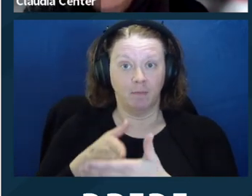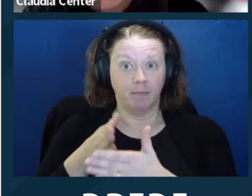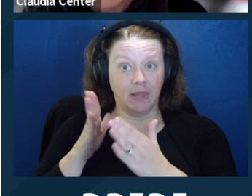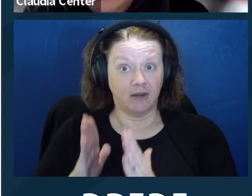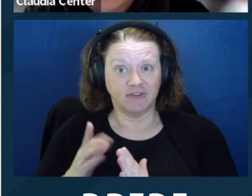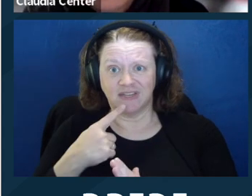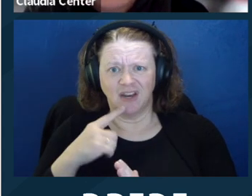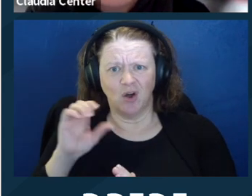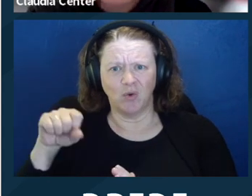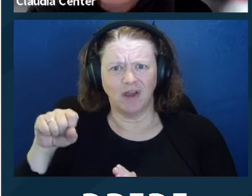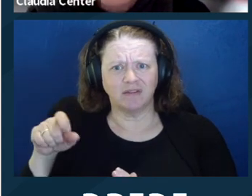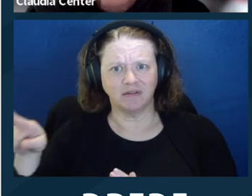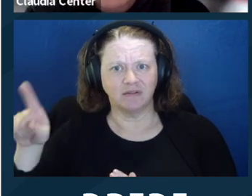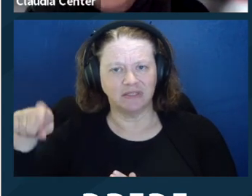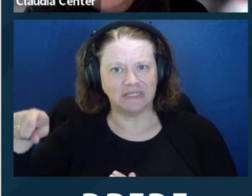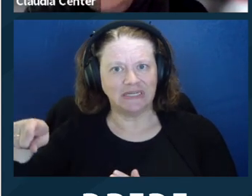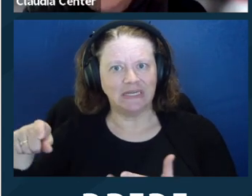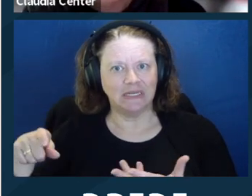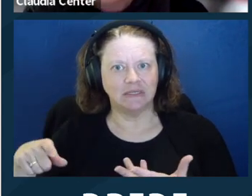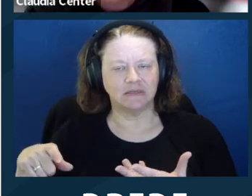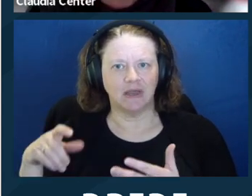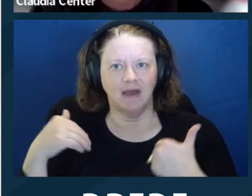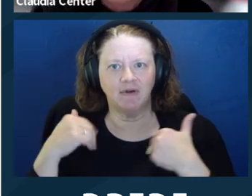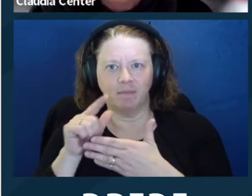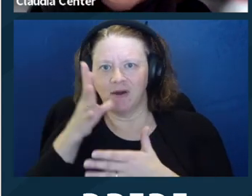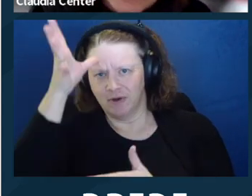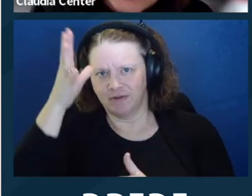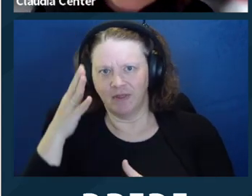case they were focused on reasonable. They didn't have the language that we have in our